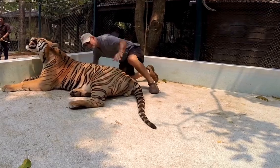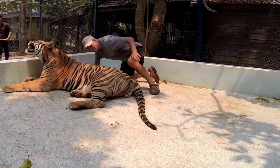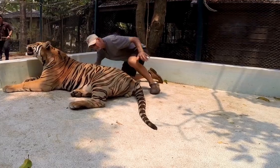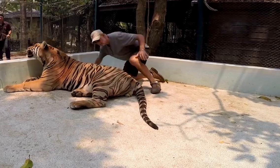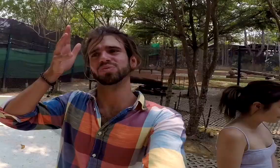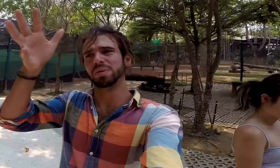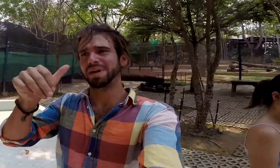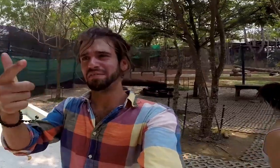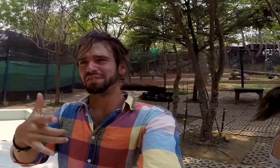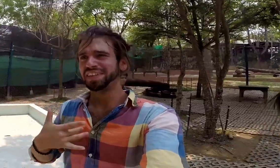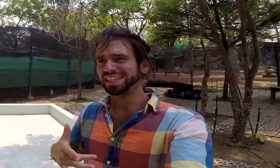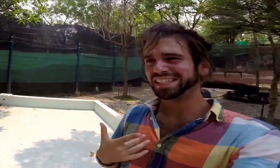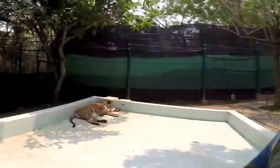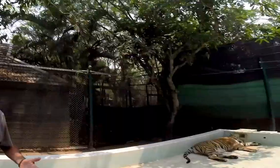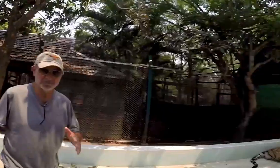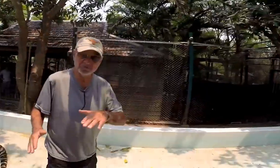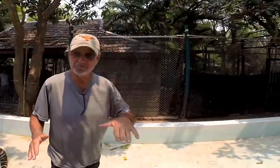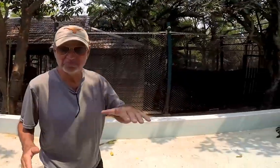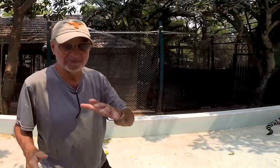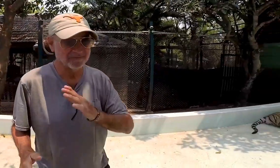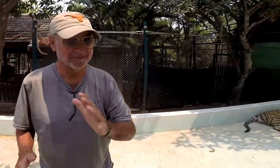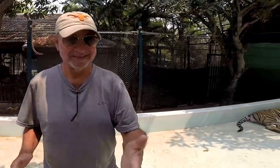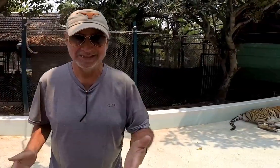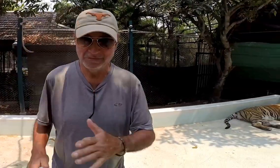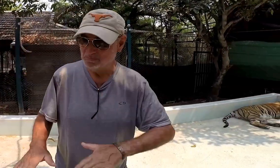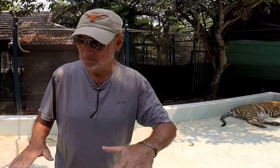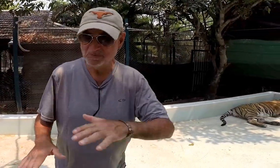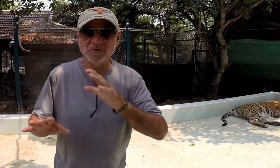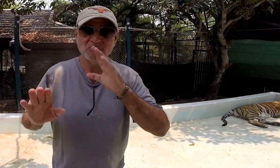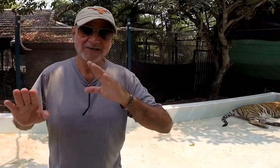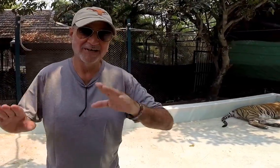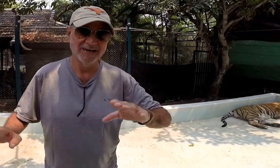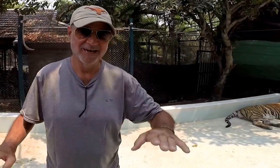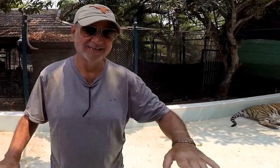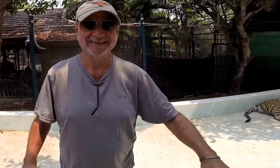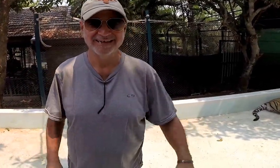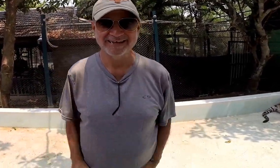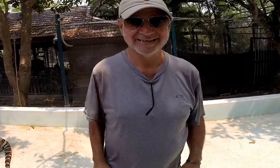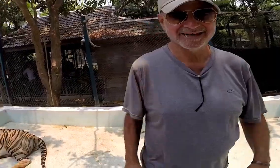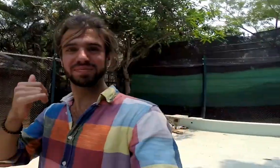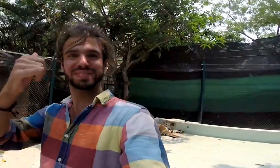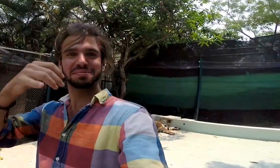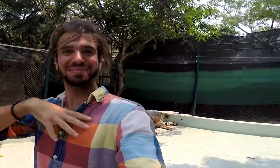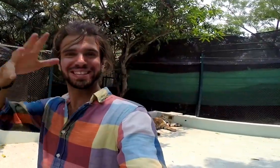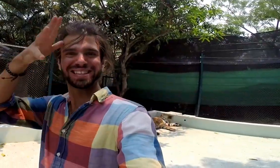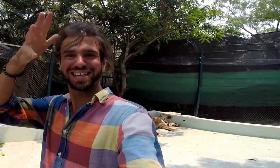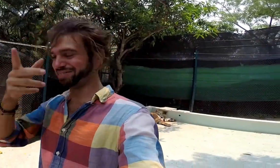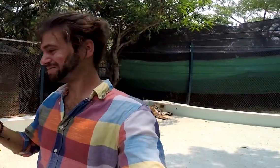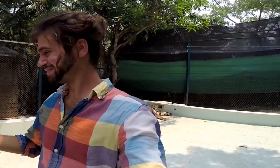Grandpa, how you feeling right now? I'm feeling fine, I got to pet the tigers. They're quiet. Now, its my dad's turn.